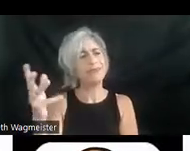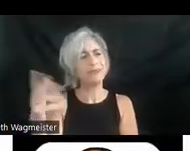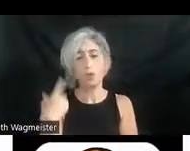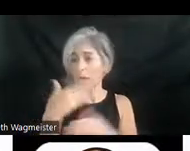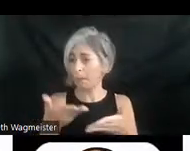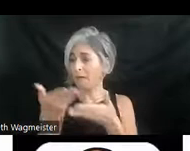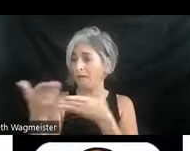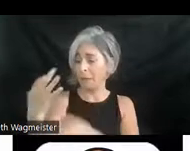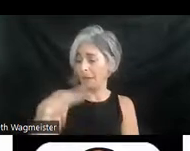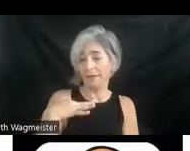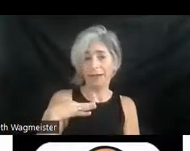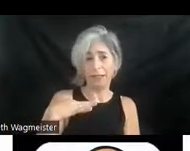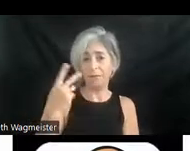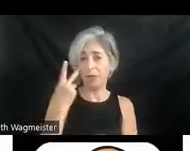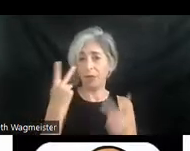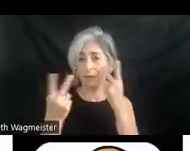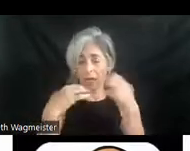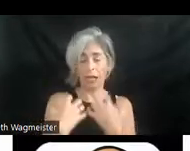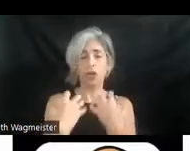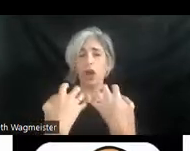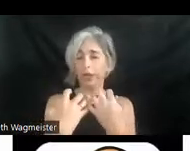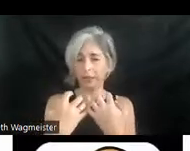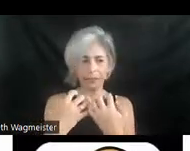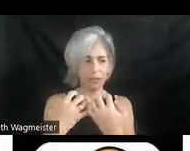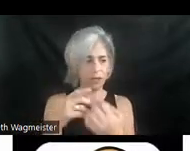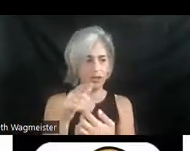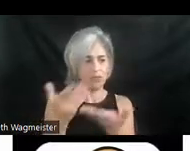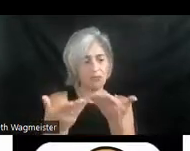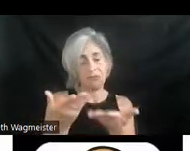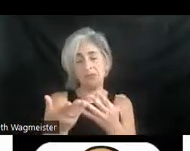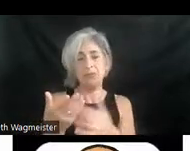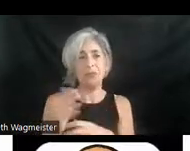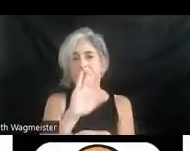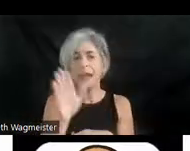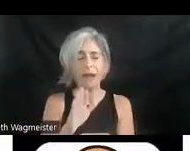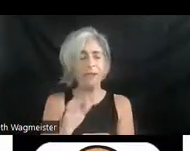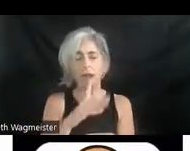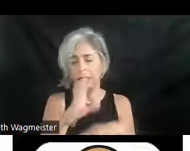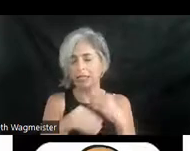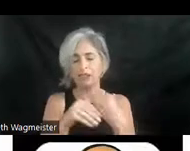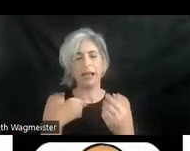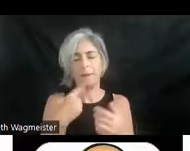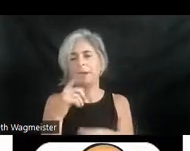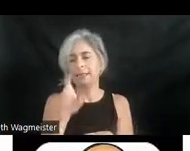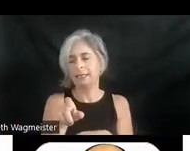provide benefits for the sighted audience who may never in addition, I should say, the